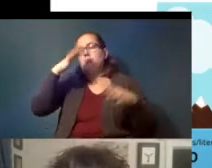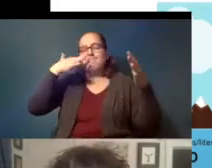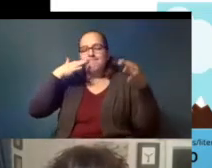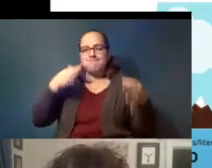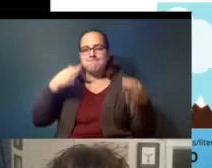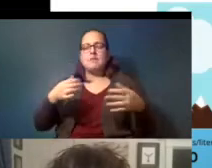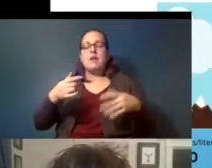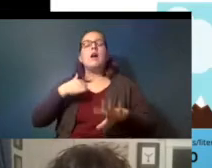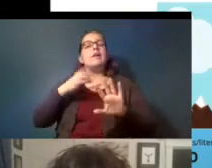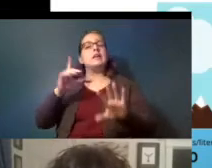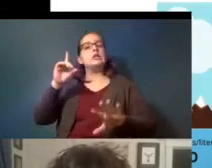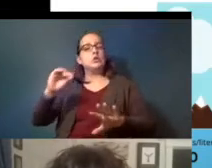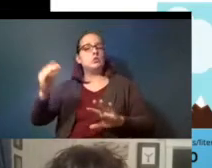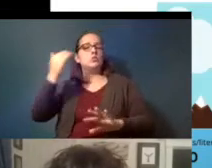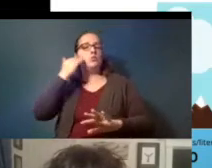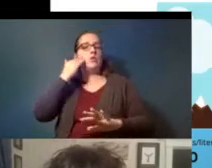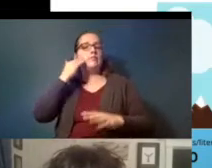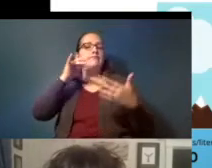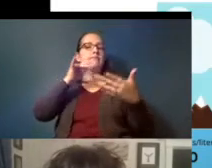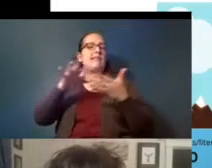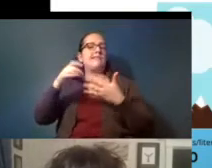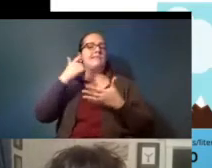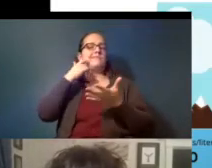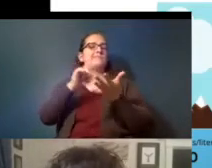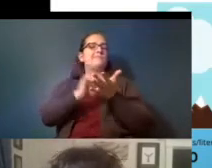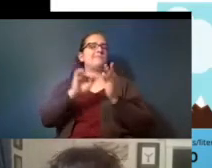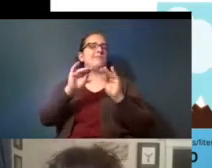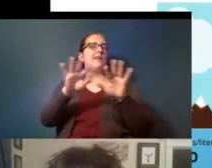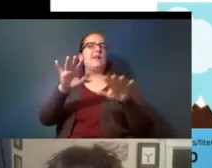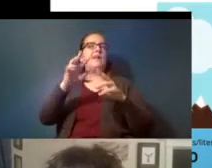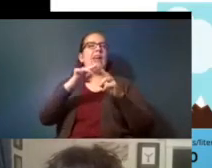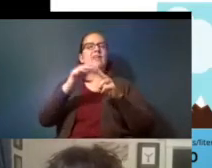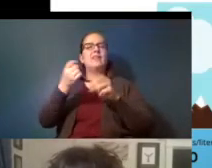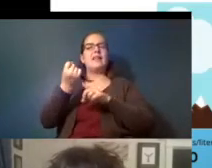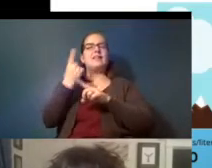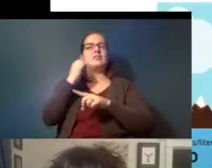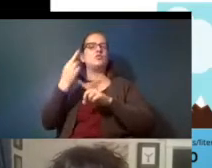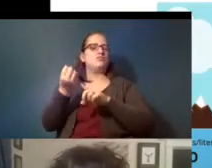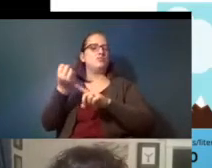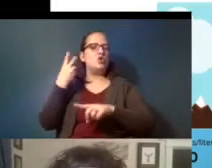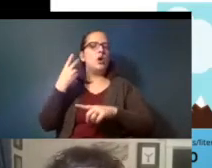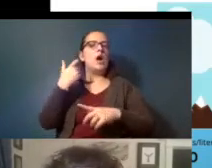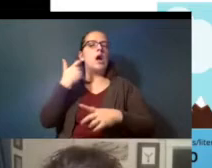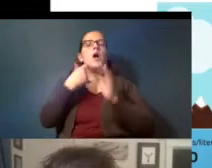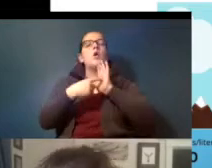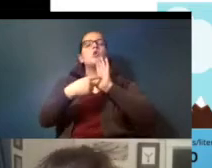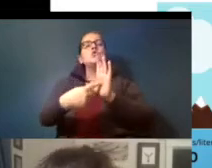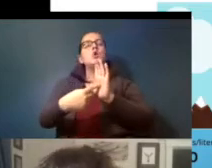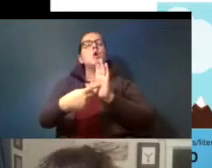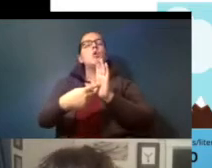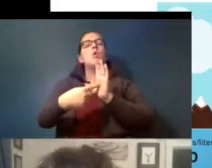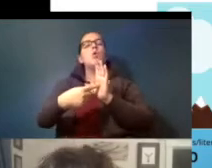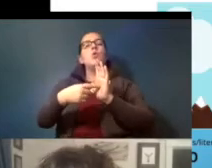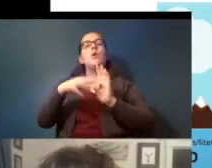know that a study came out either last year the year before that showed that microplastics were